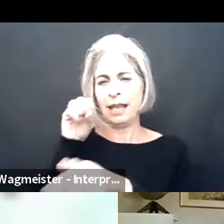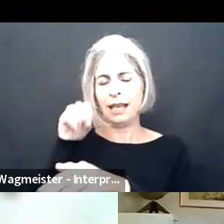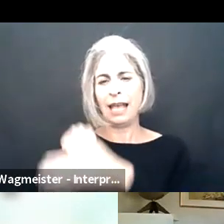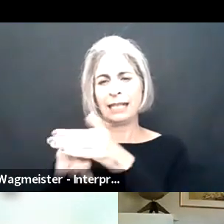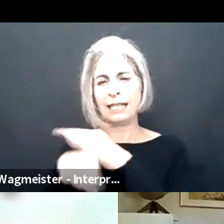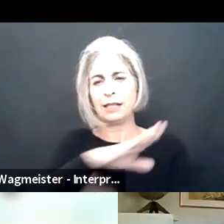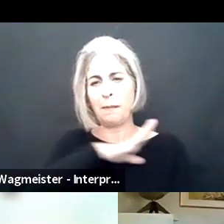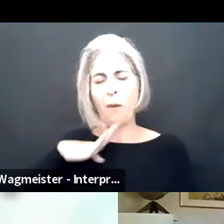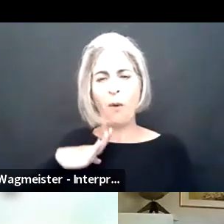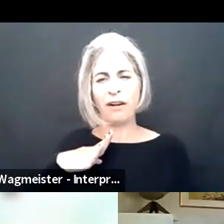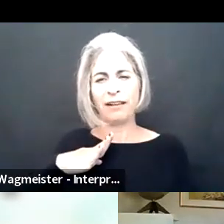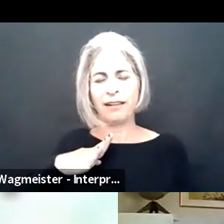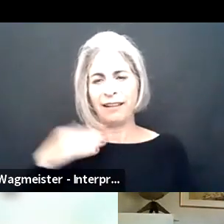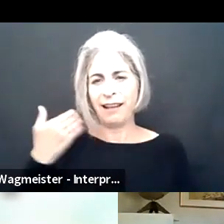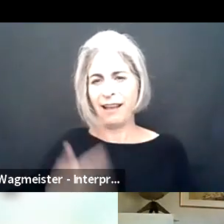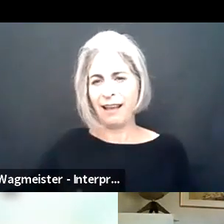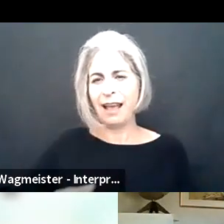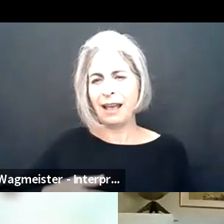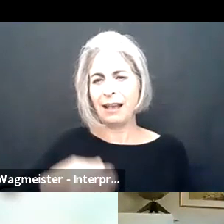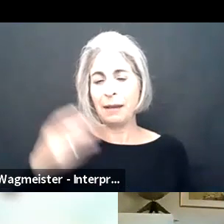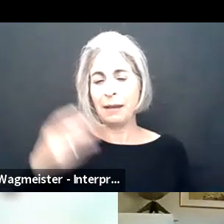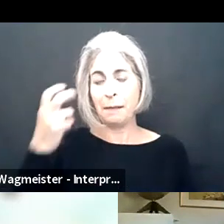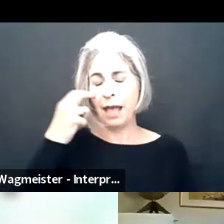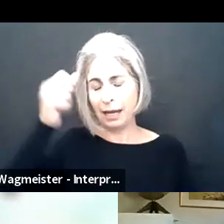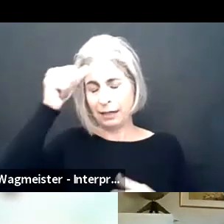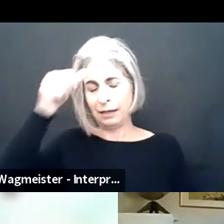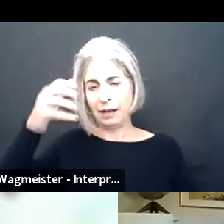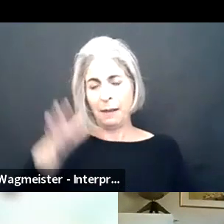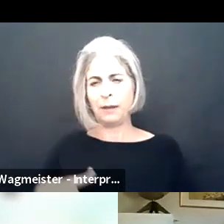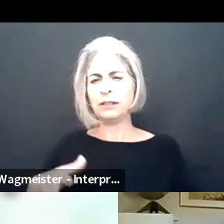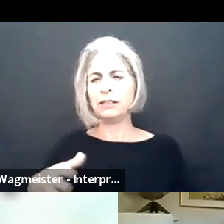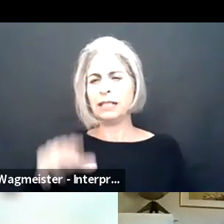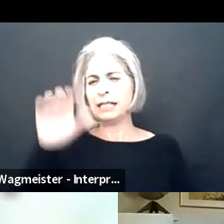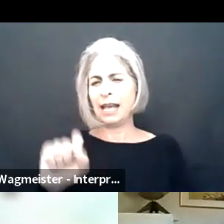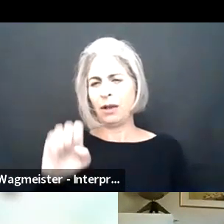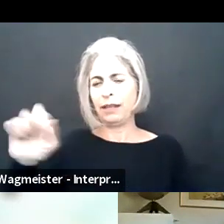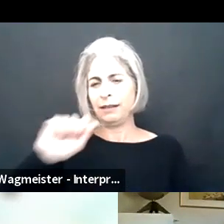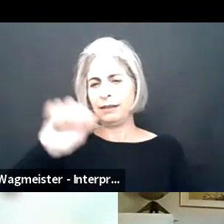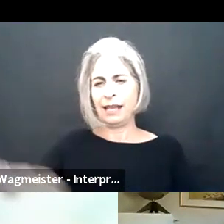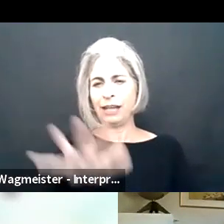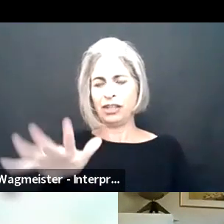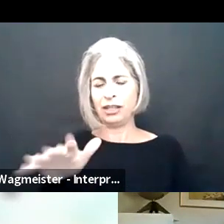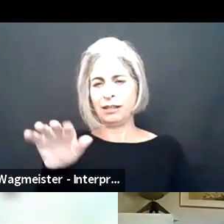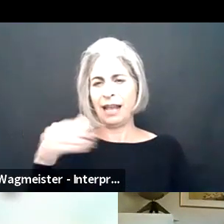Hi, everyone, my name is Sachin Pavithran, I'm the Executive Director of the U.S. Access Board.